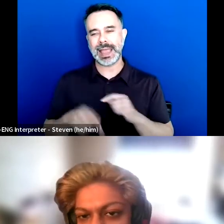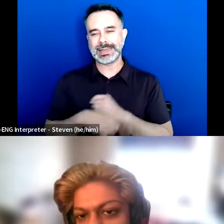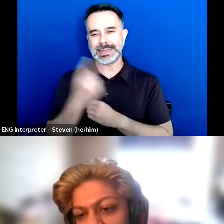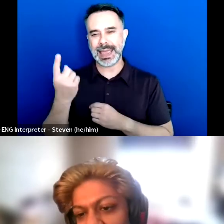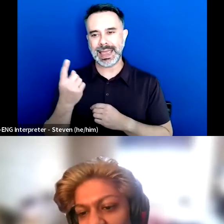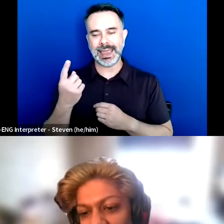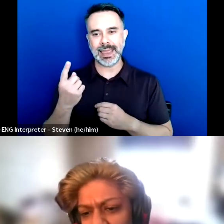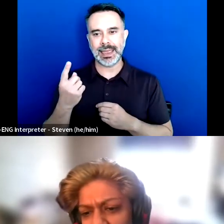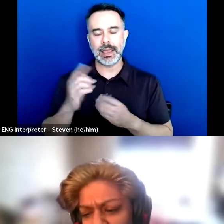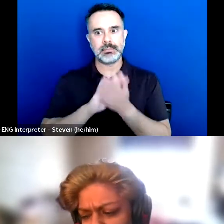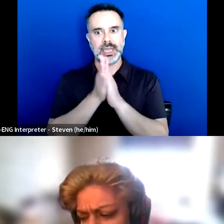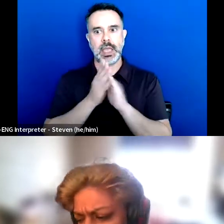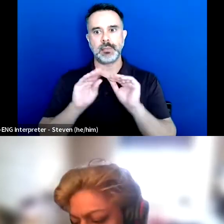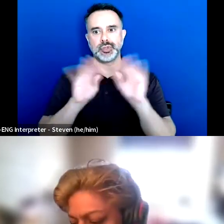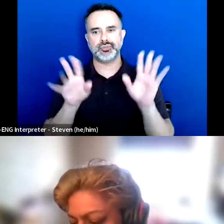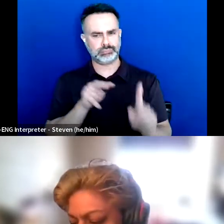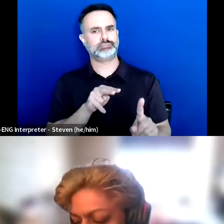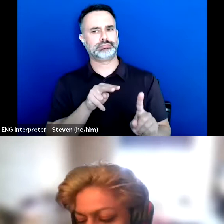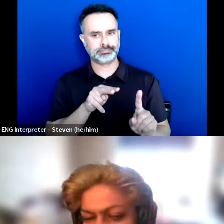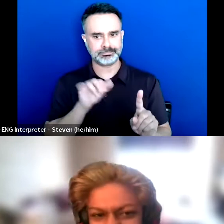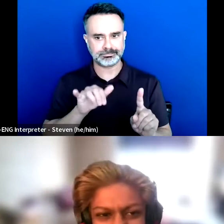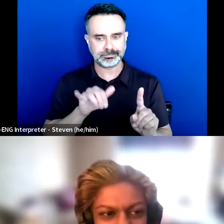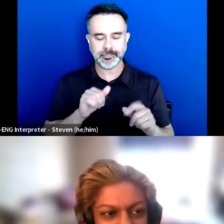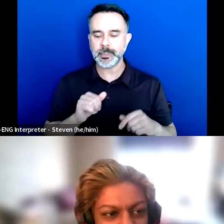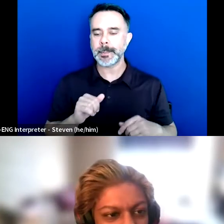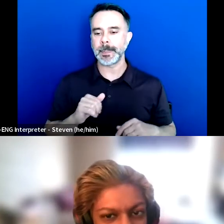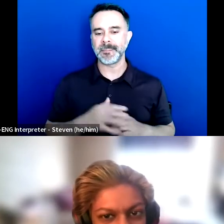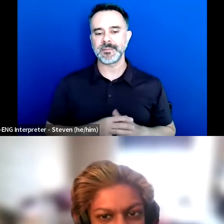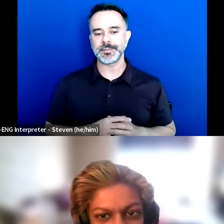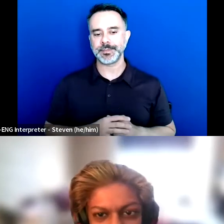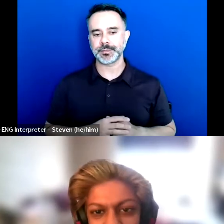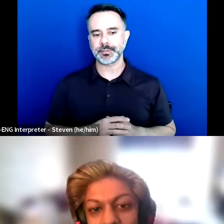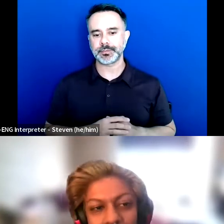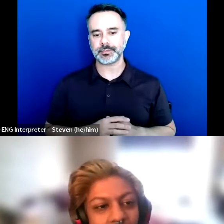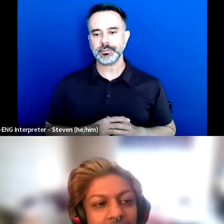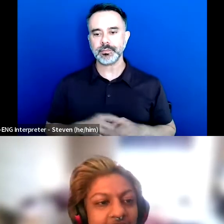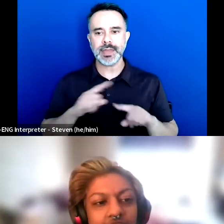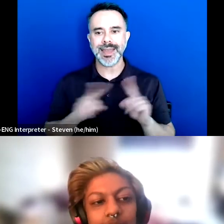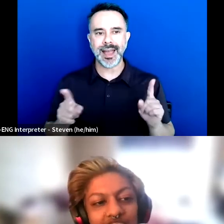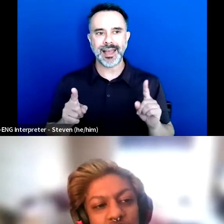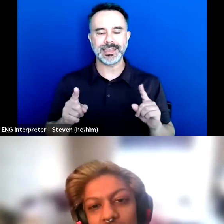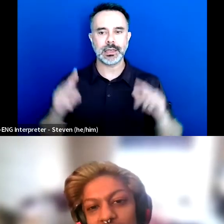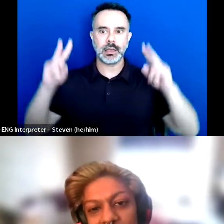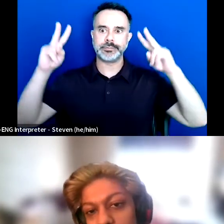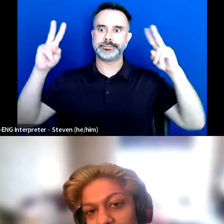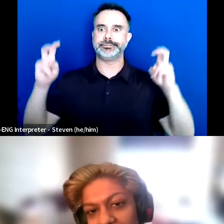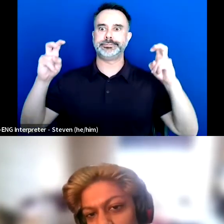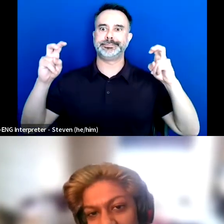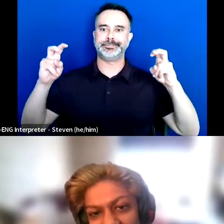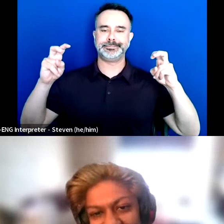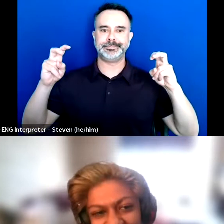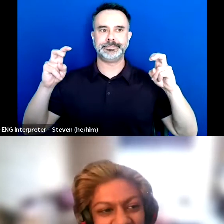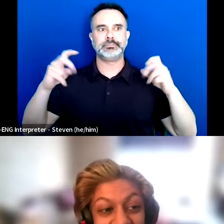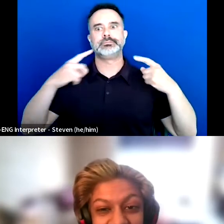It's not the iconic image of disability everyone has in their heads.